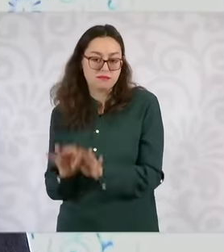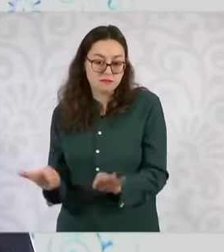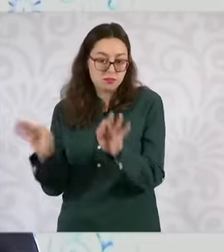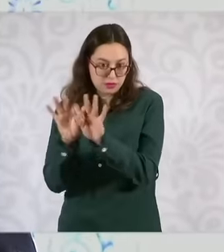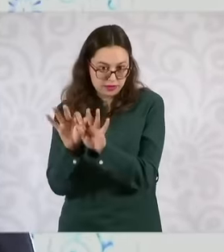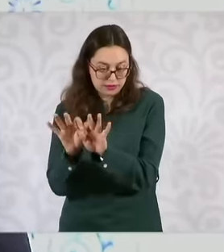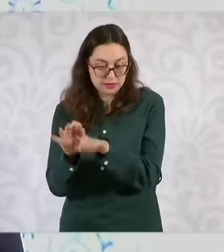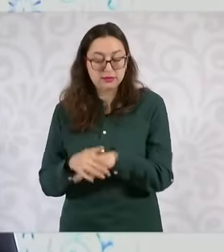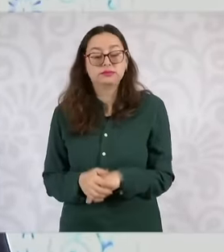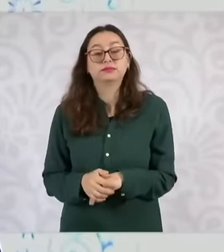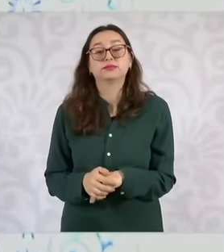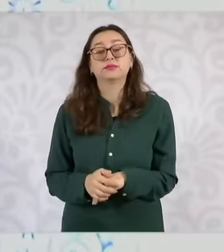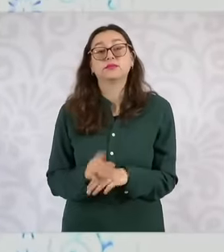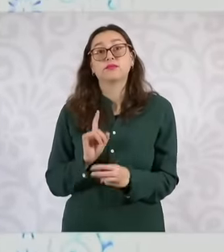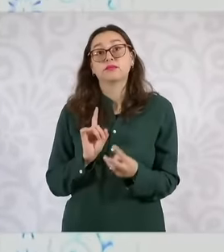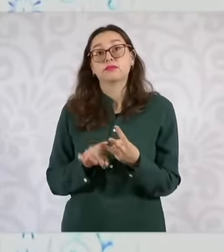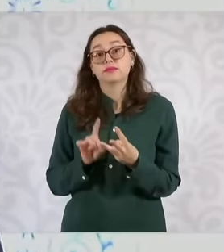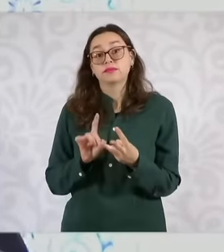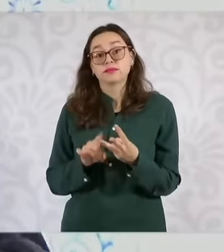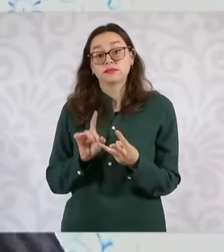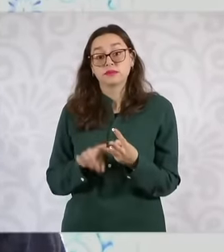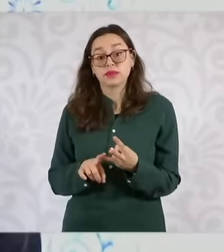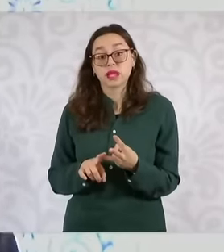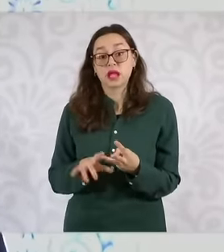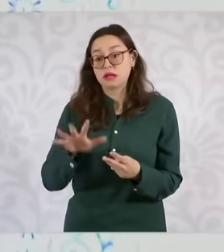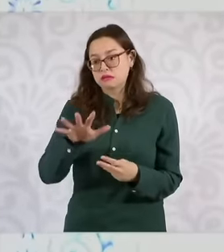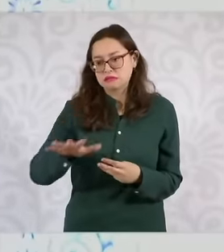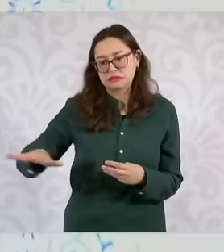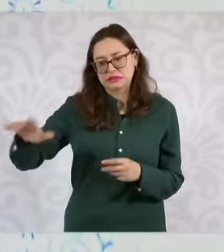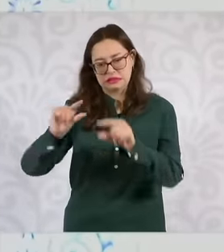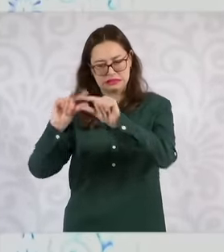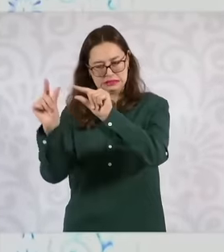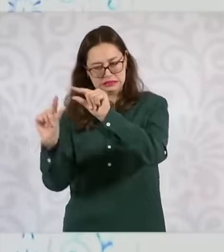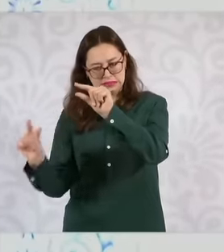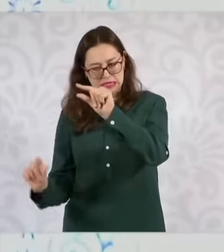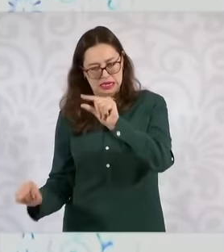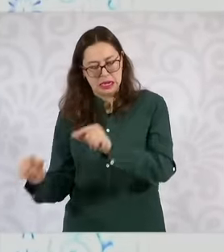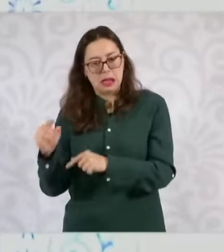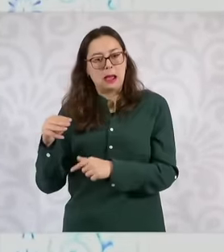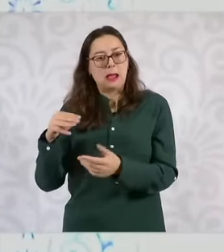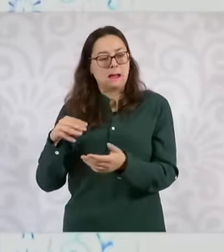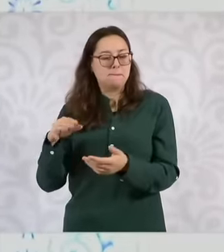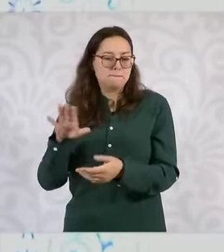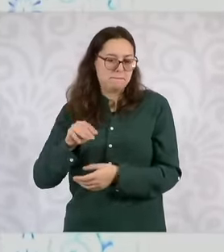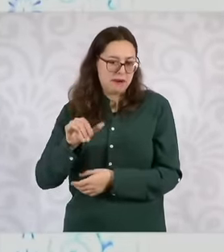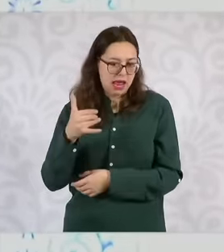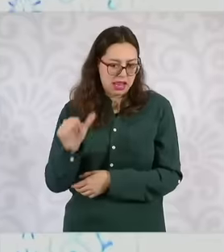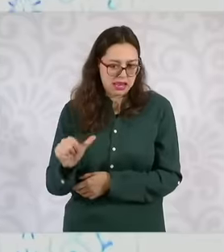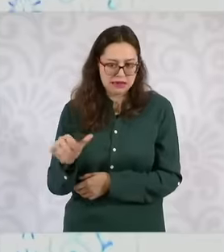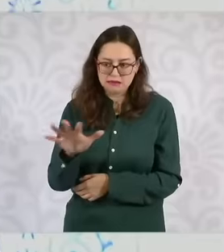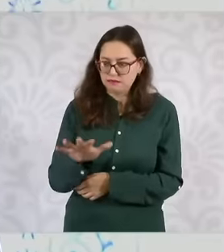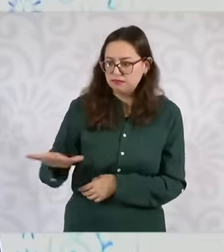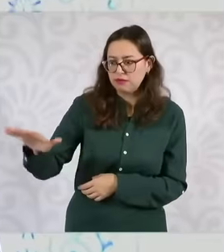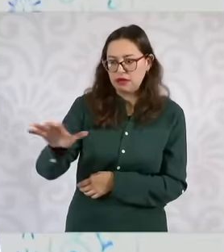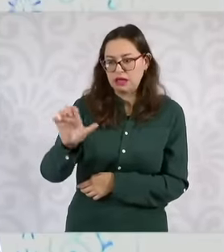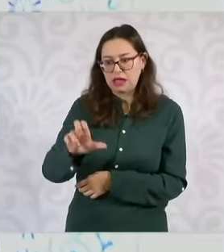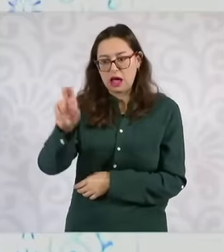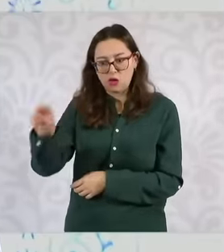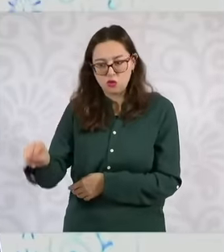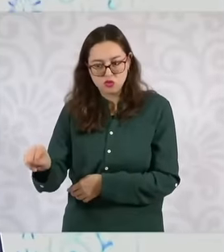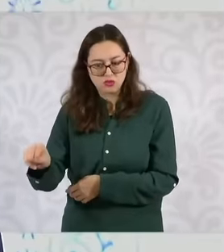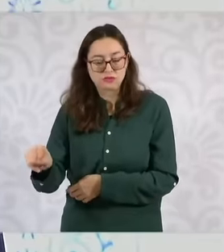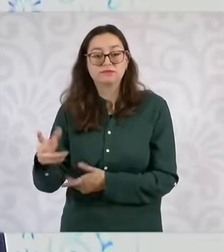and in the case of then the entire Riviera Maya and what Cancún represents A lot of work is being done